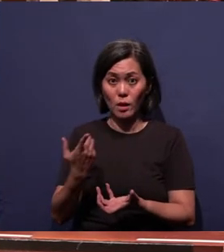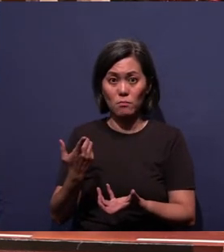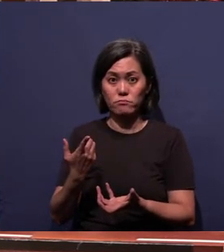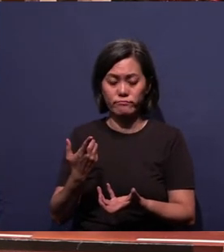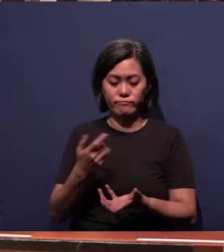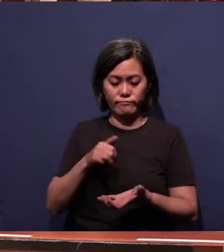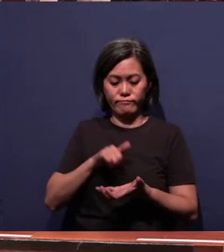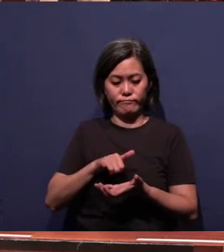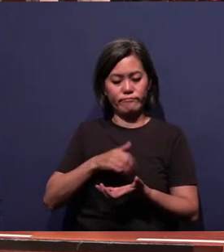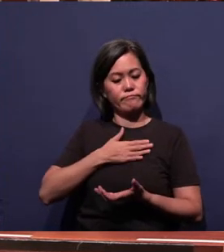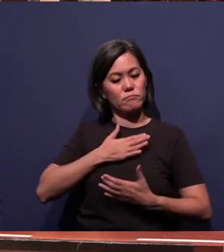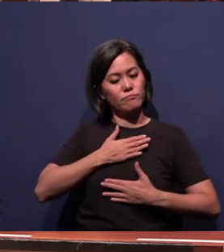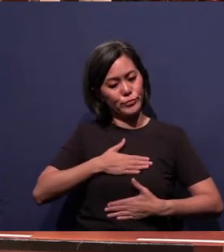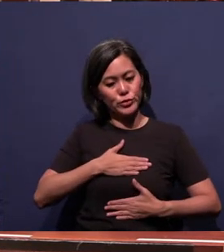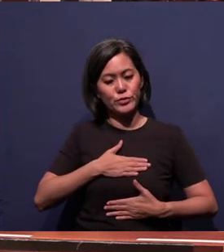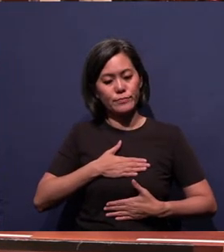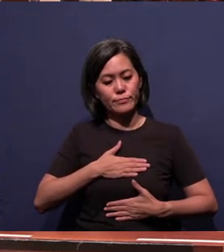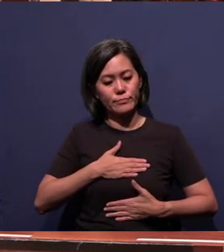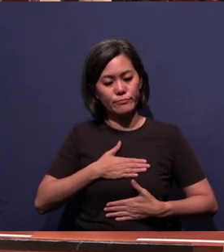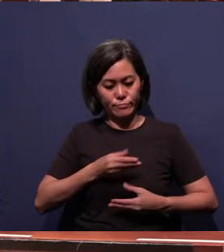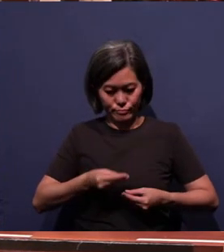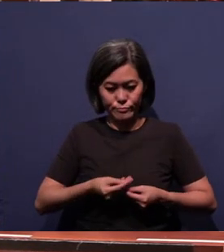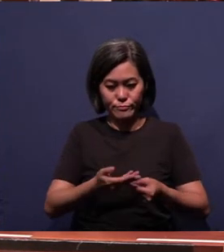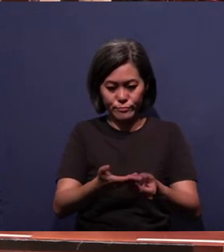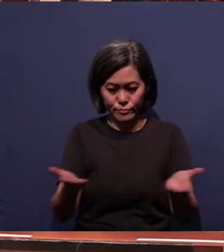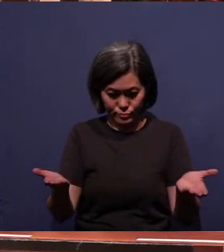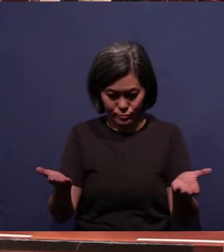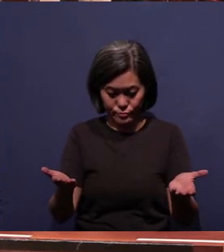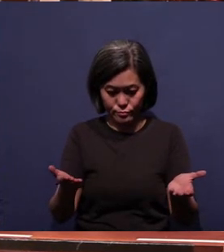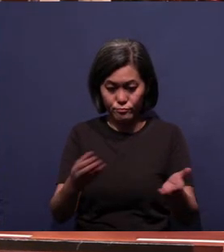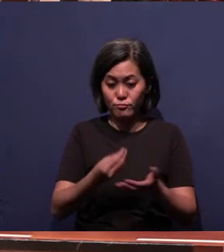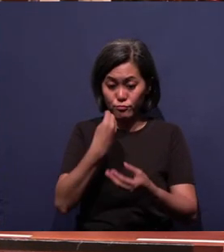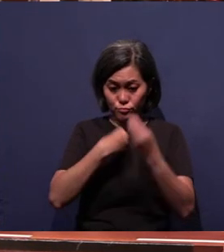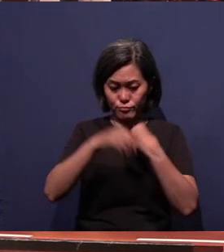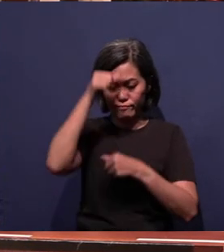"This is My body given for you. Do this in remembrance of Me."